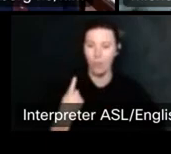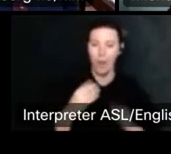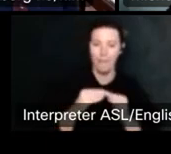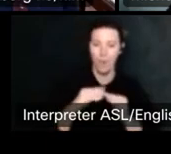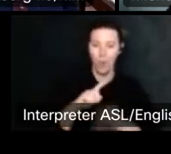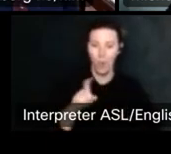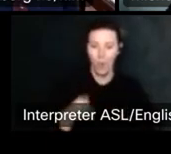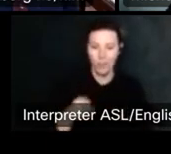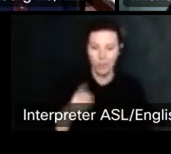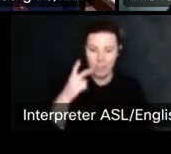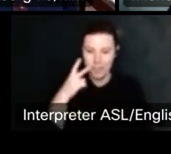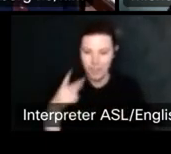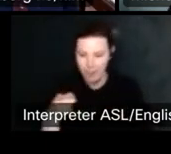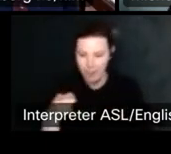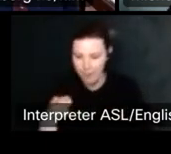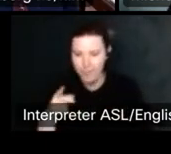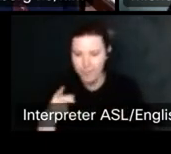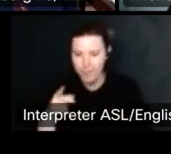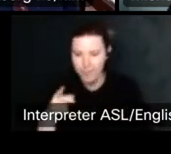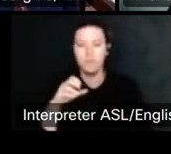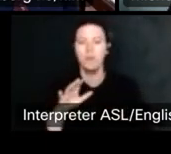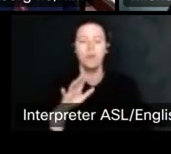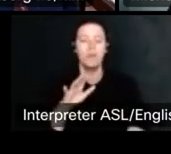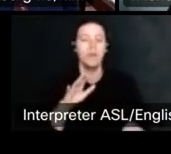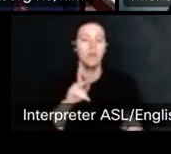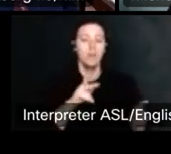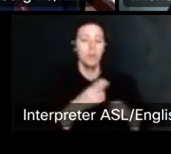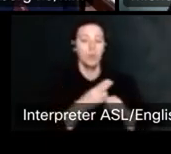So, for folks who use, uh, reference photos for their work.